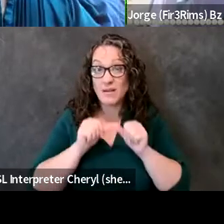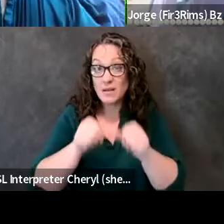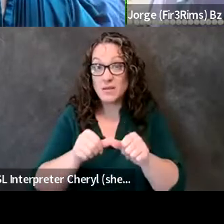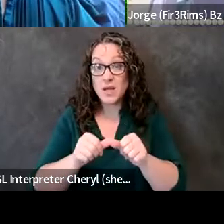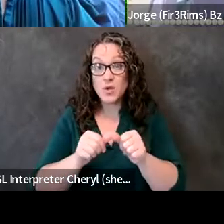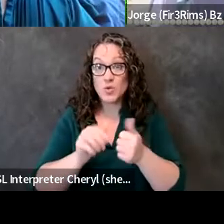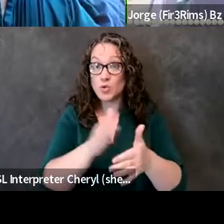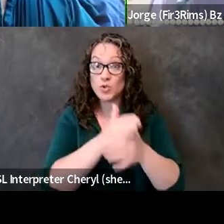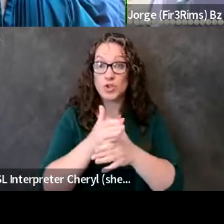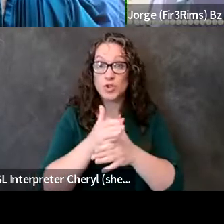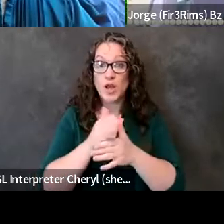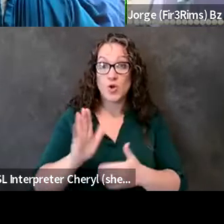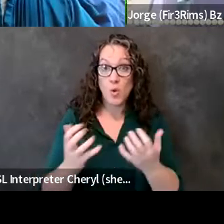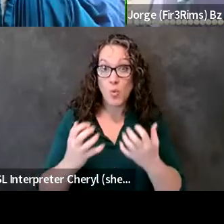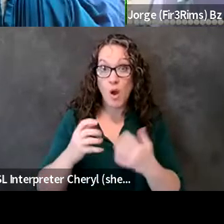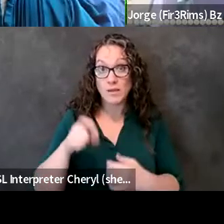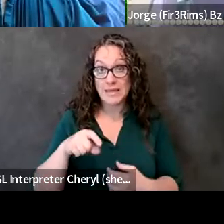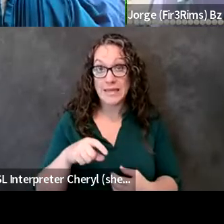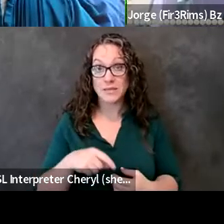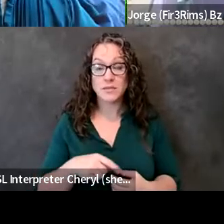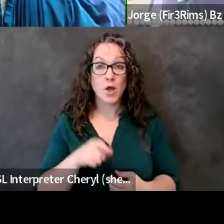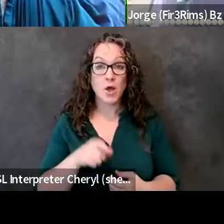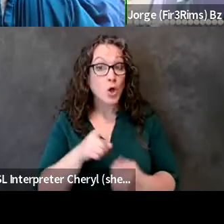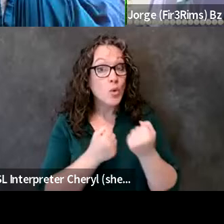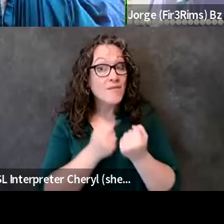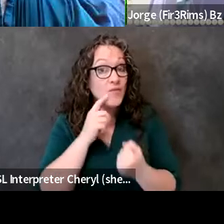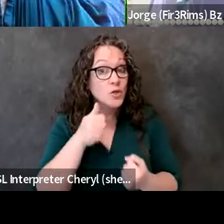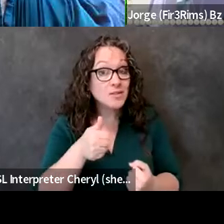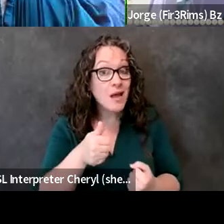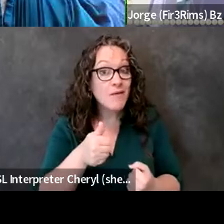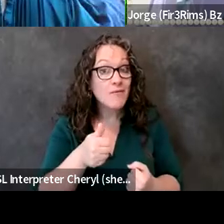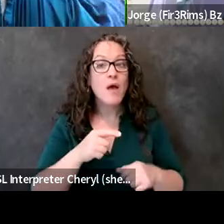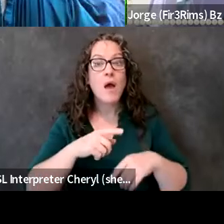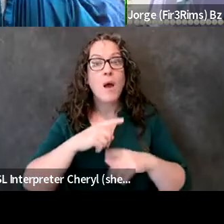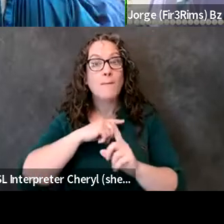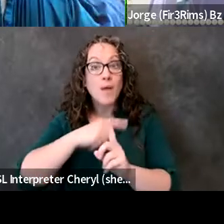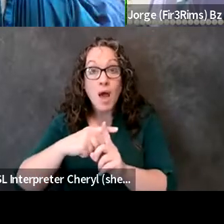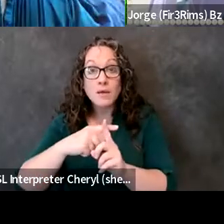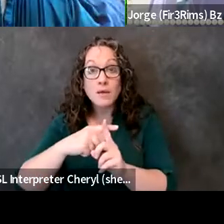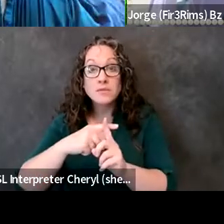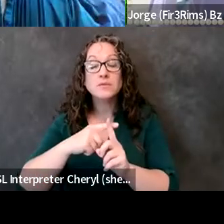only advocating for yourself at that point but you will be a strong advocate for for others as well